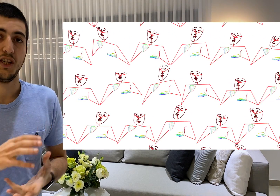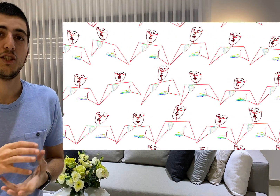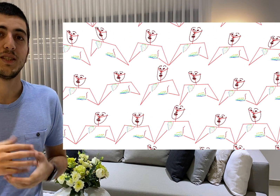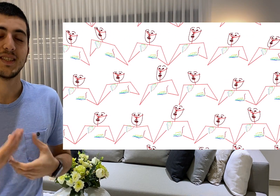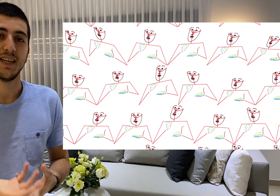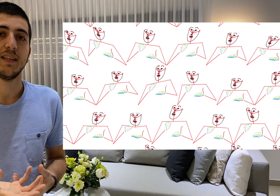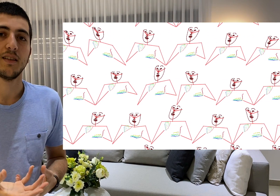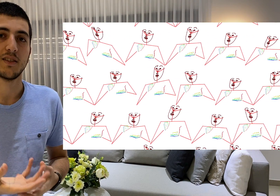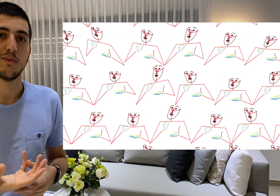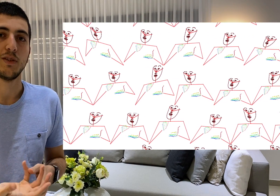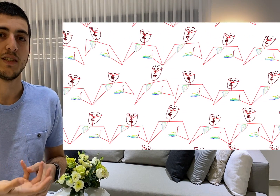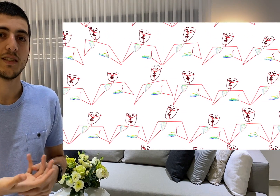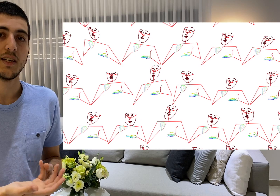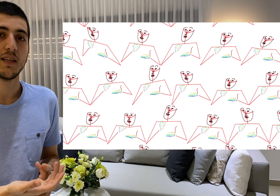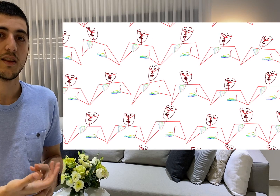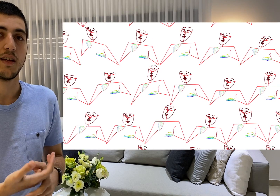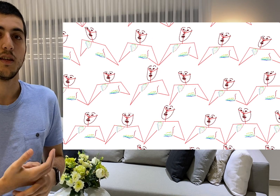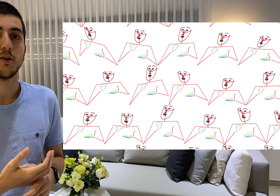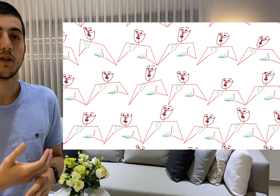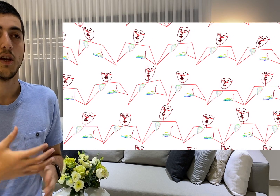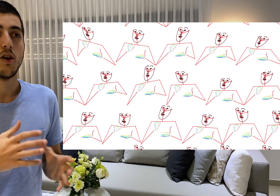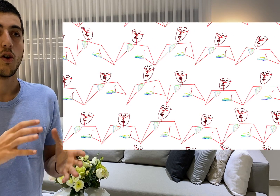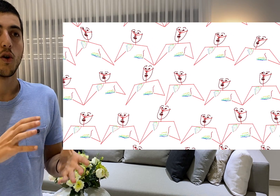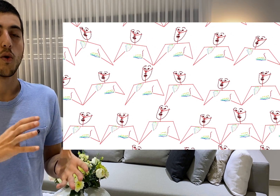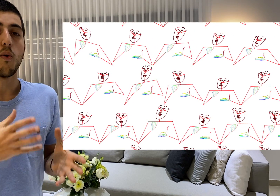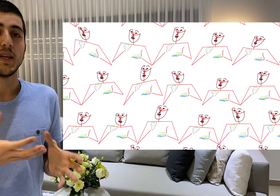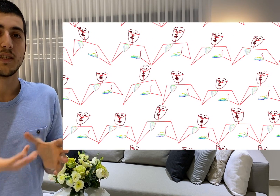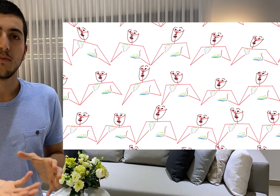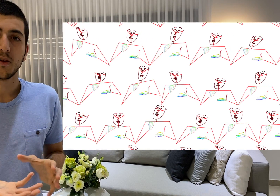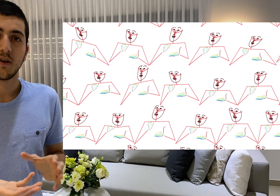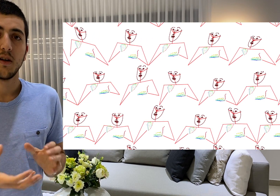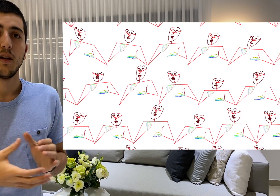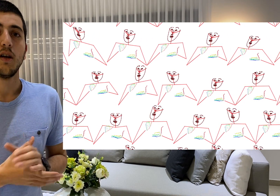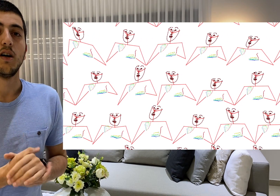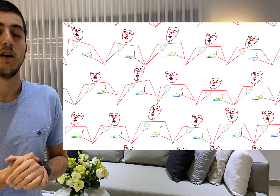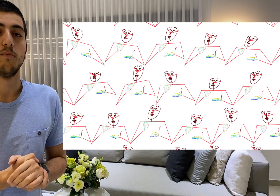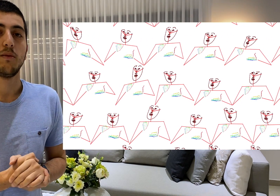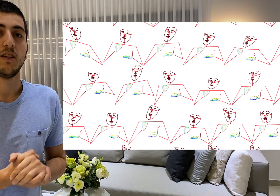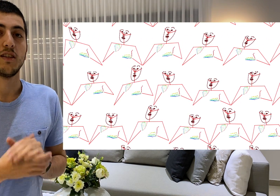the sign that someone is signing they look quite similar maybe in a different